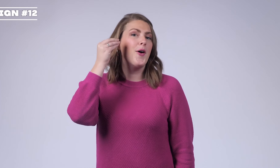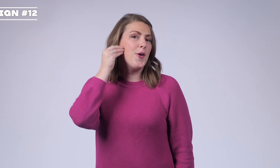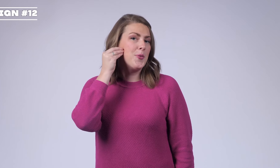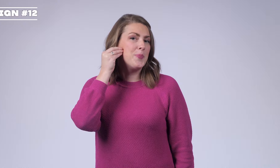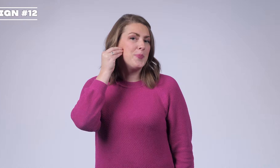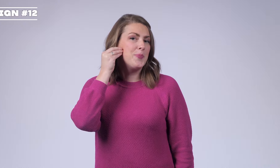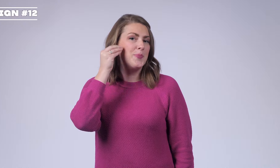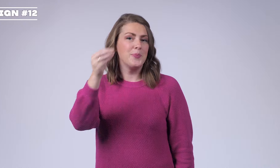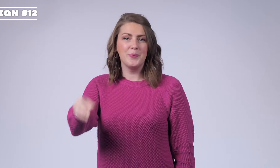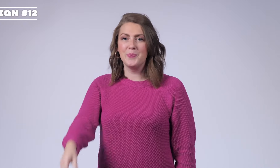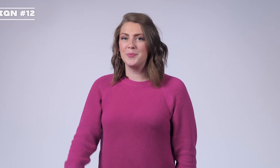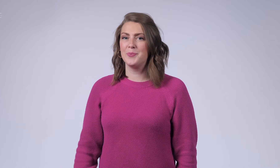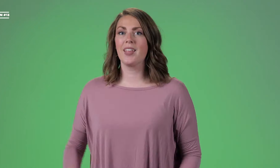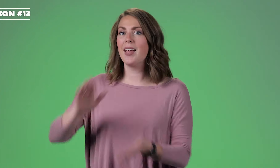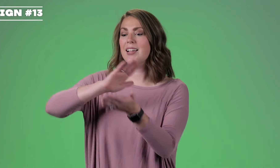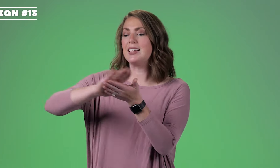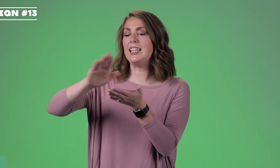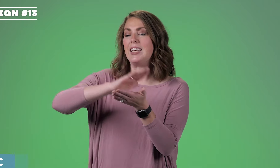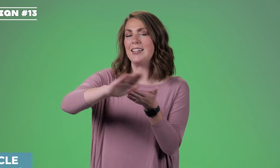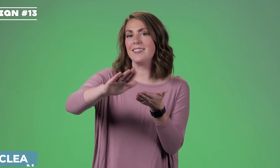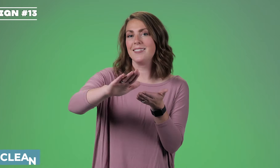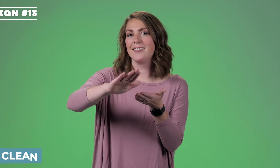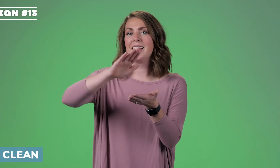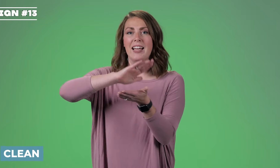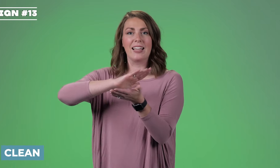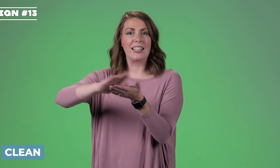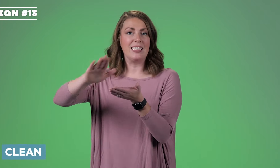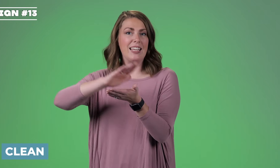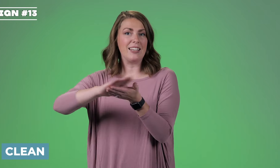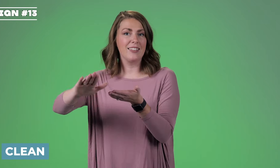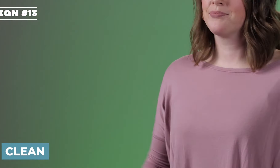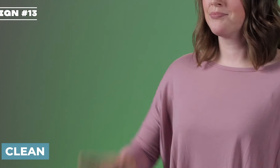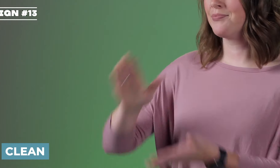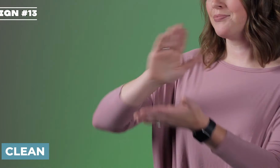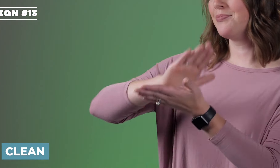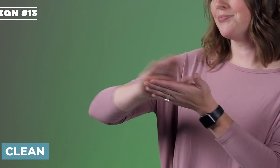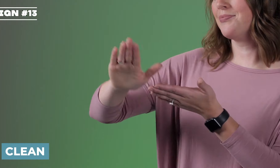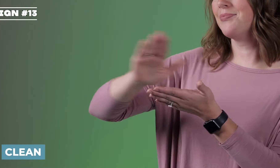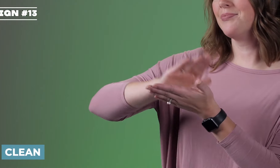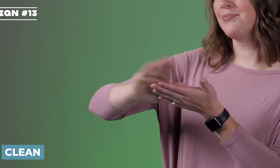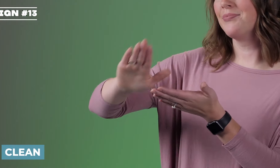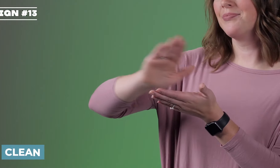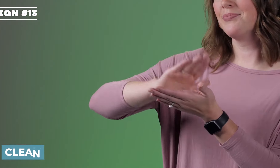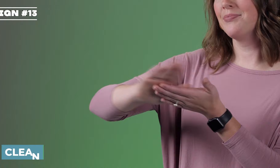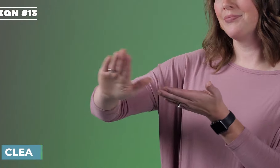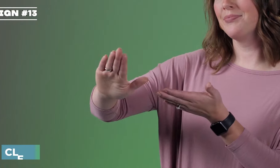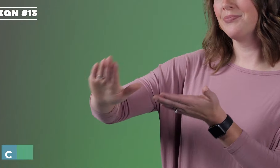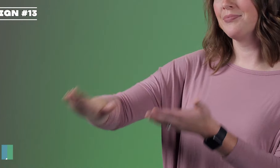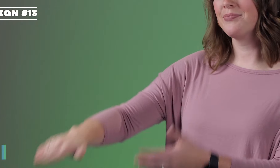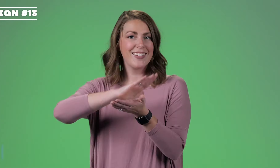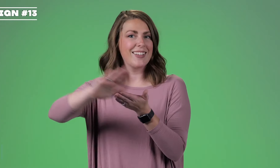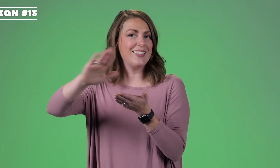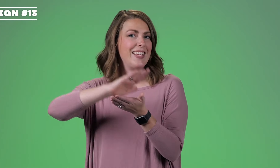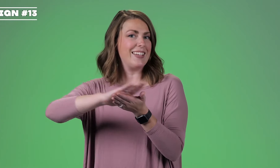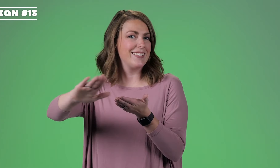'home'. 'Clean', 'clean', think of dusting something off, 'clean'.' Want',